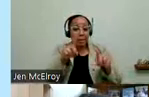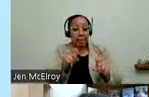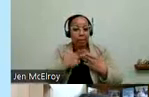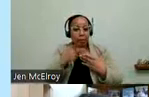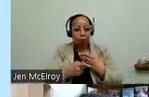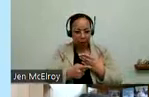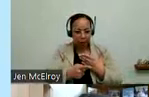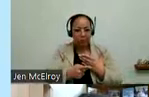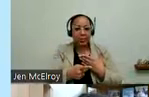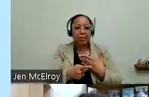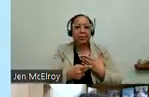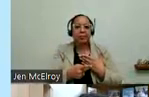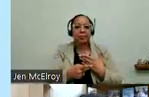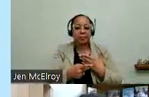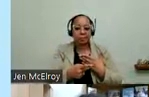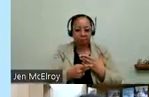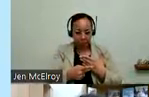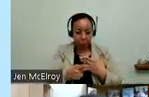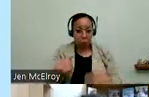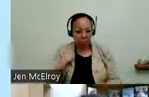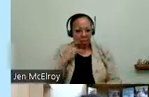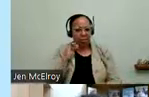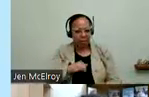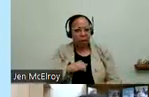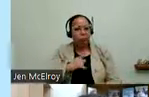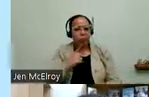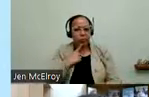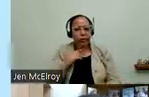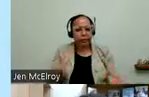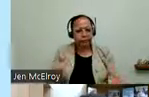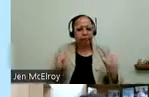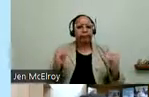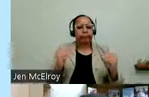programs to -- we think that that will increase the accessibility including